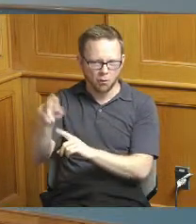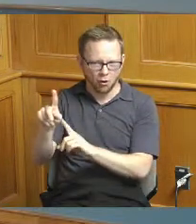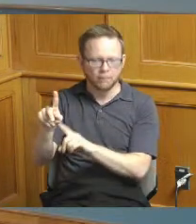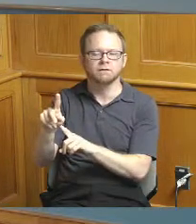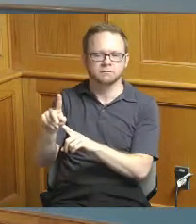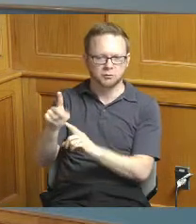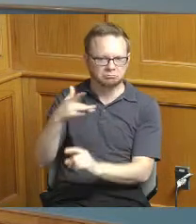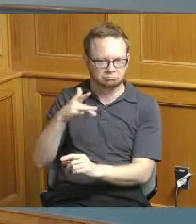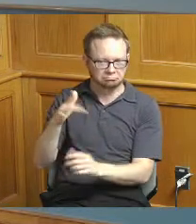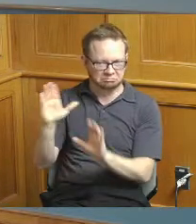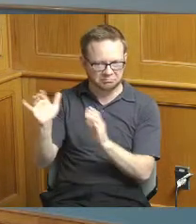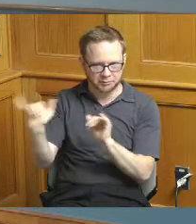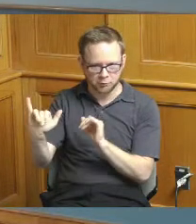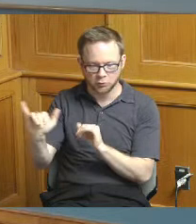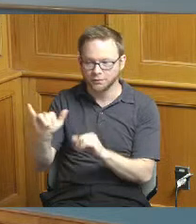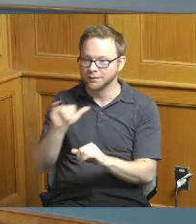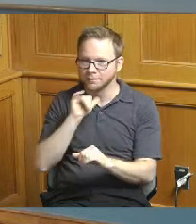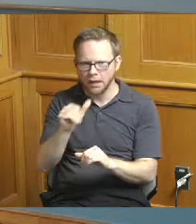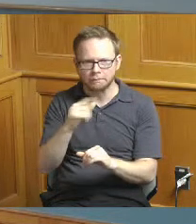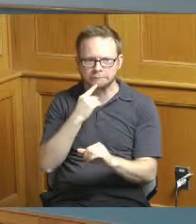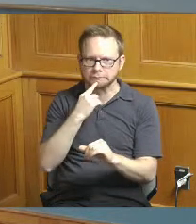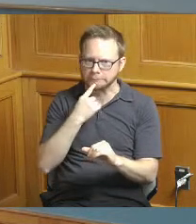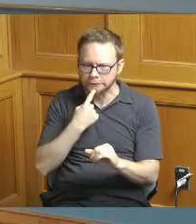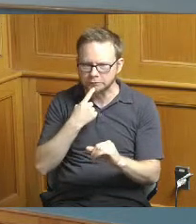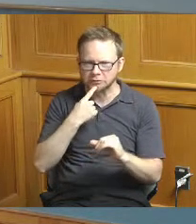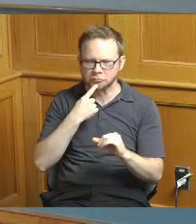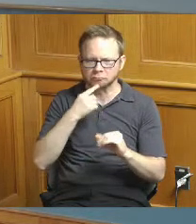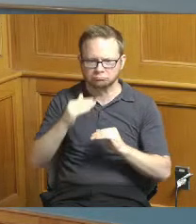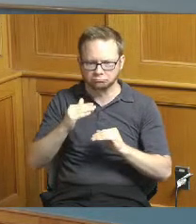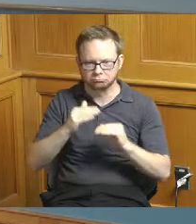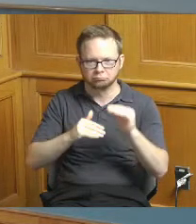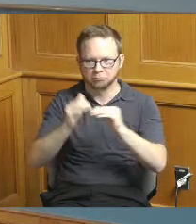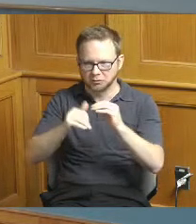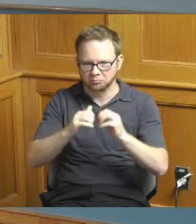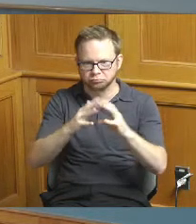serious like construction going on here in terms of vertical construction it